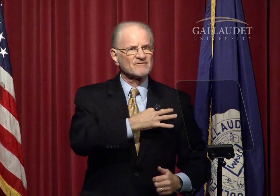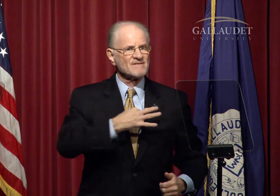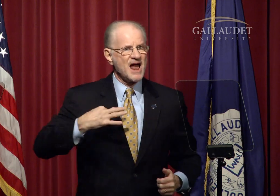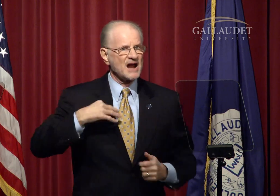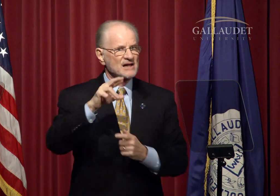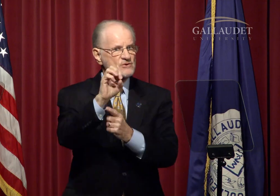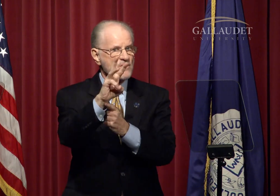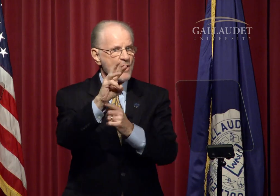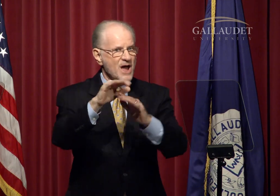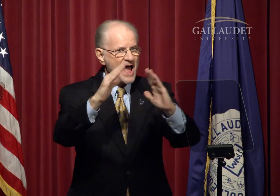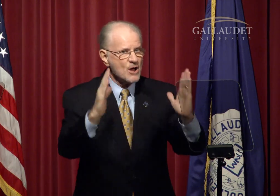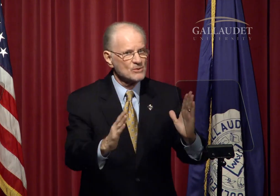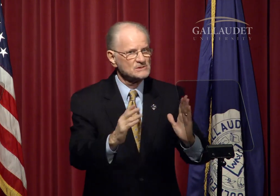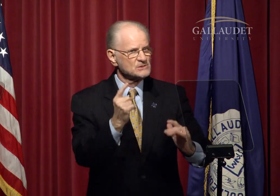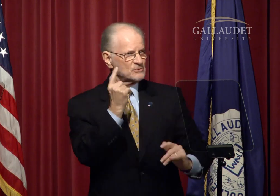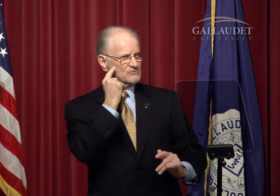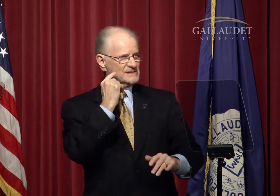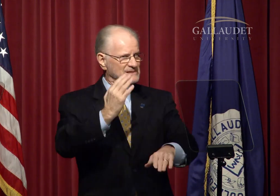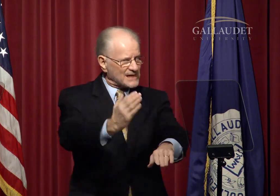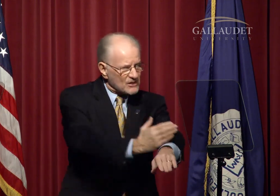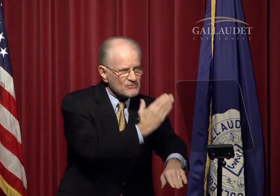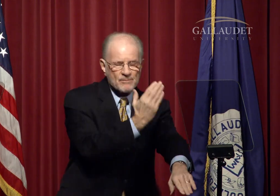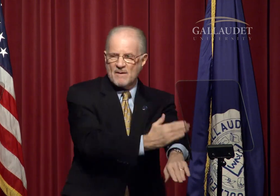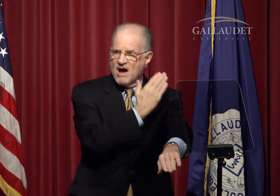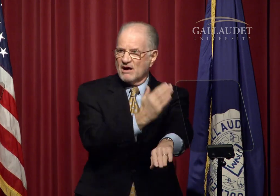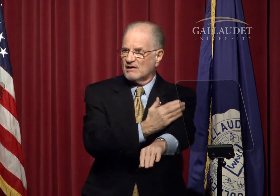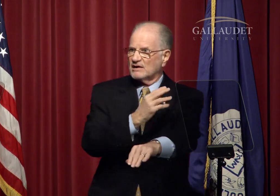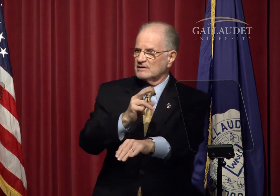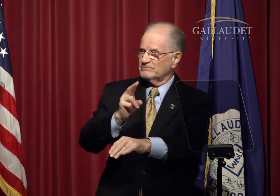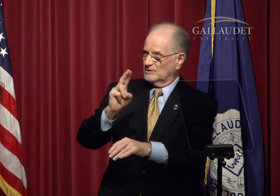The physical campus is alive with change.